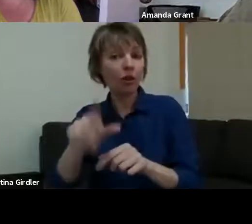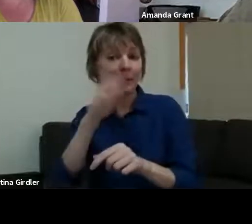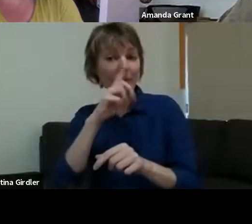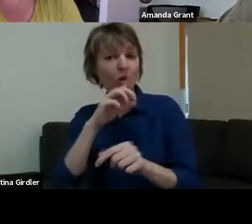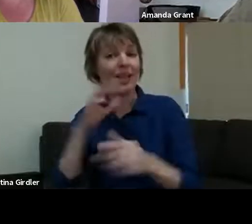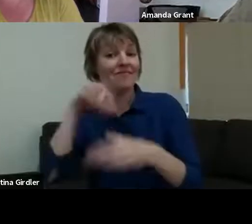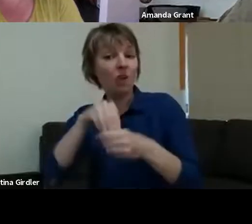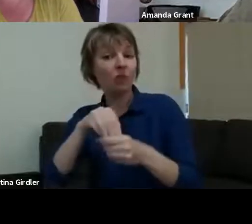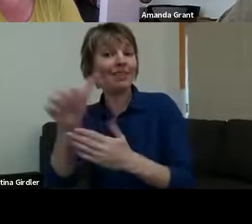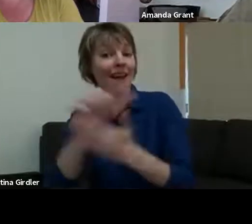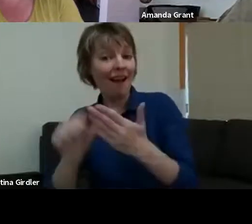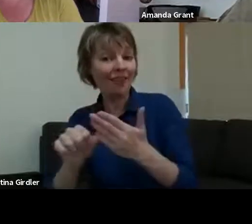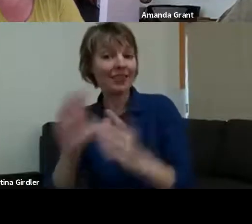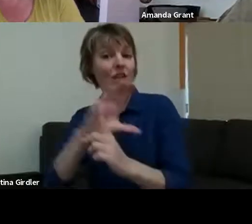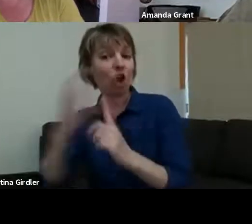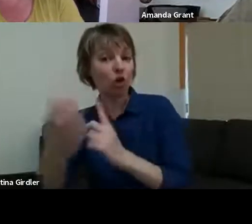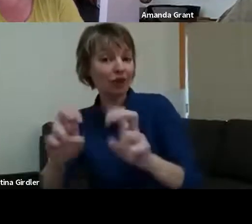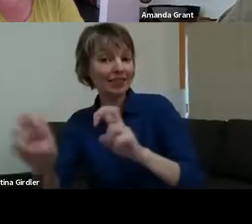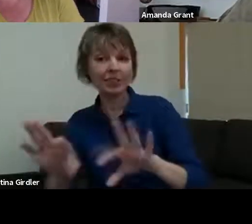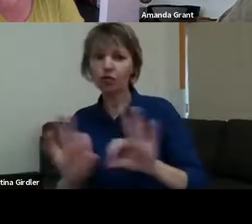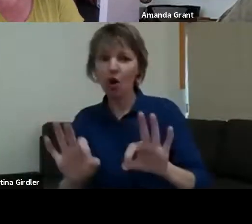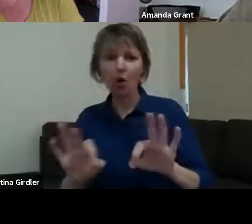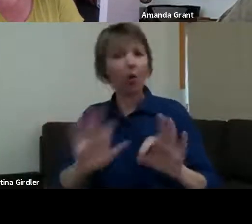the locals that have been impacted. The other thing that we're really